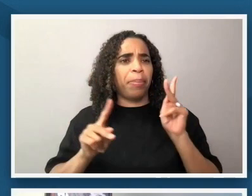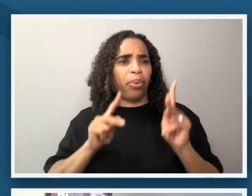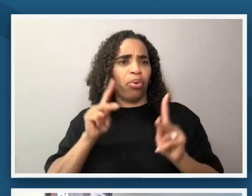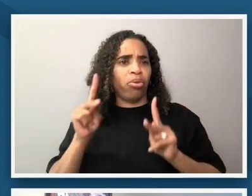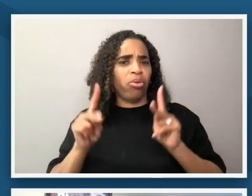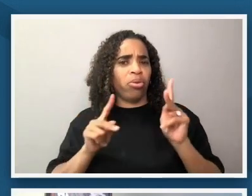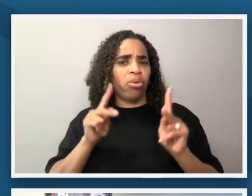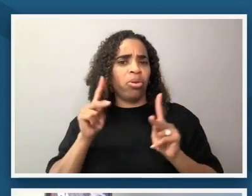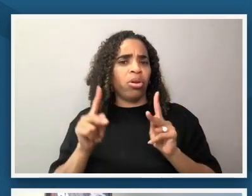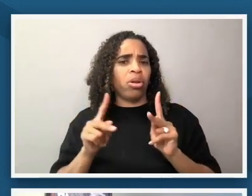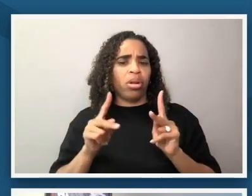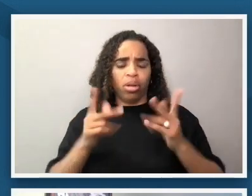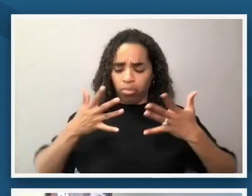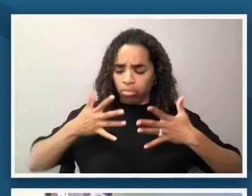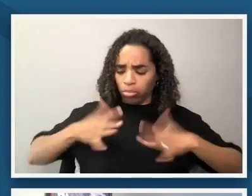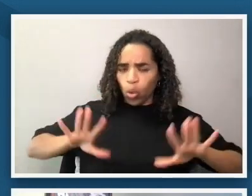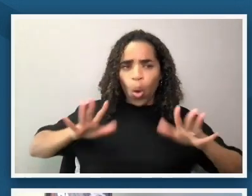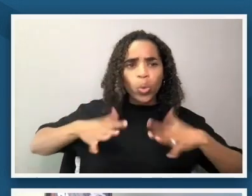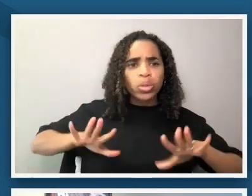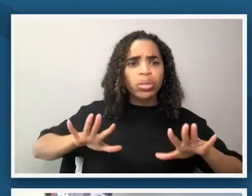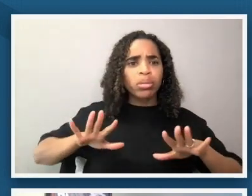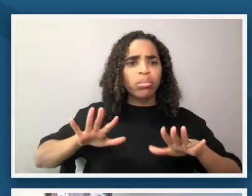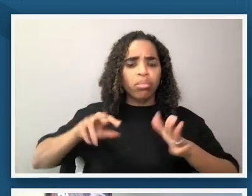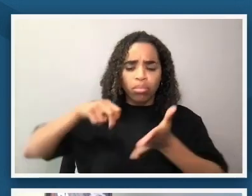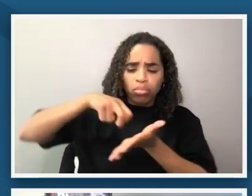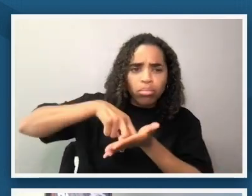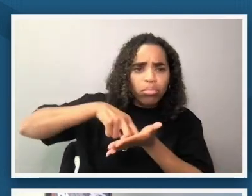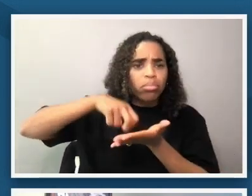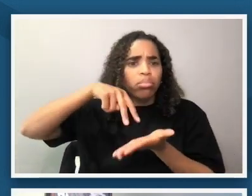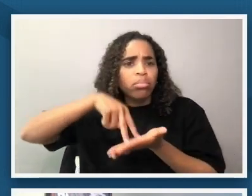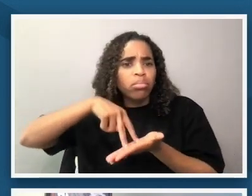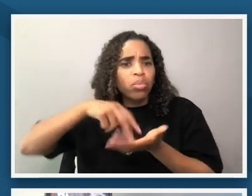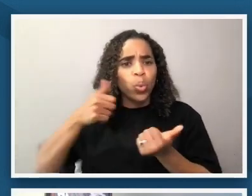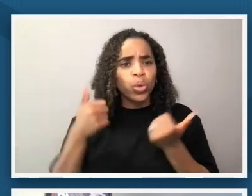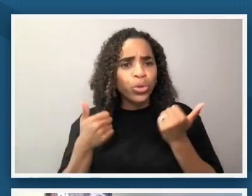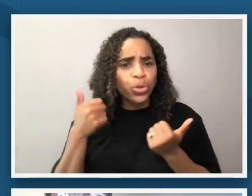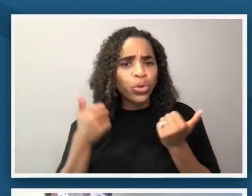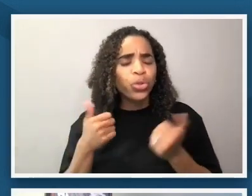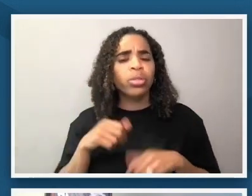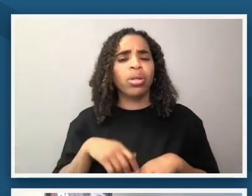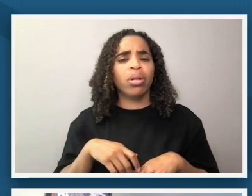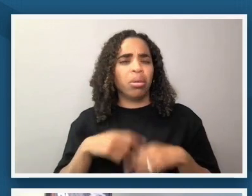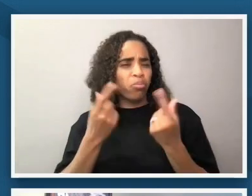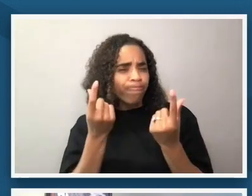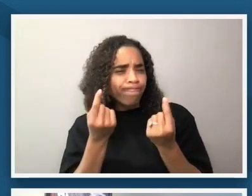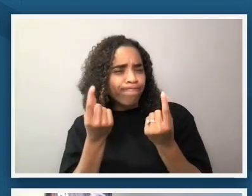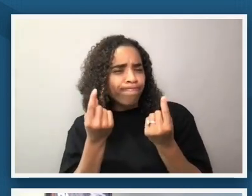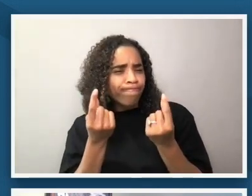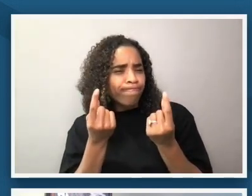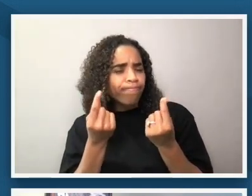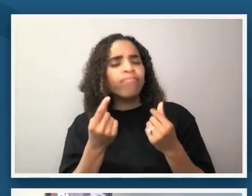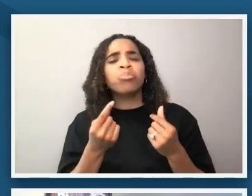their clothing as well as the setting